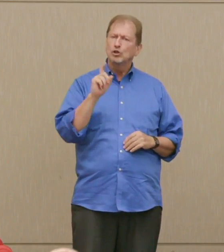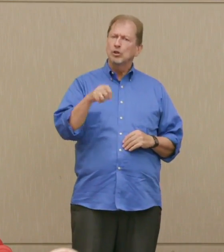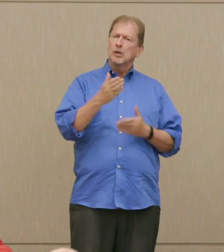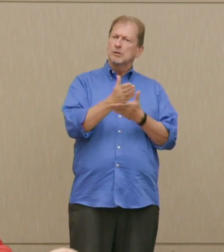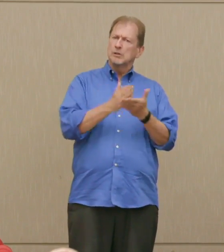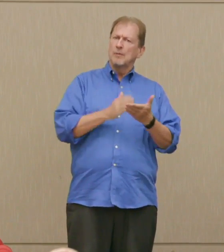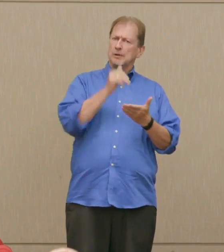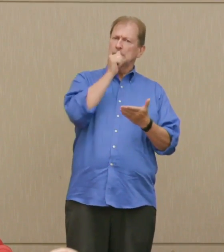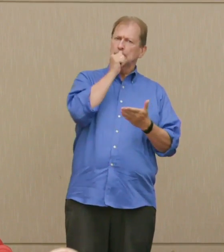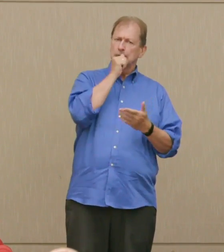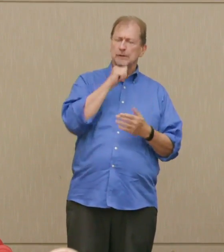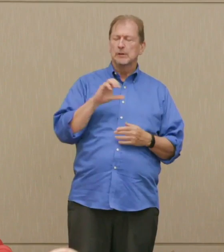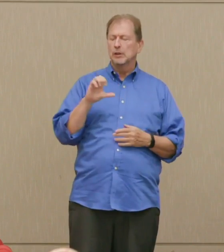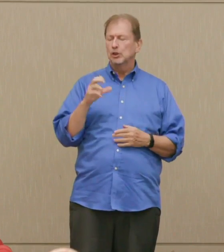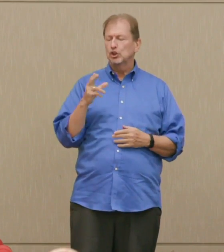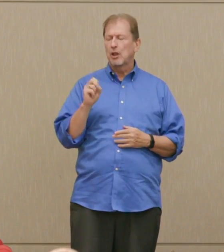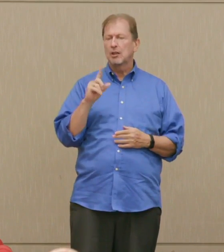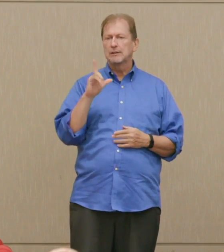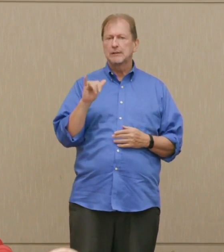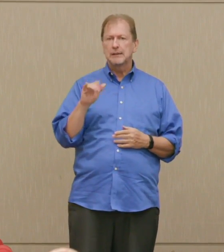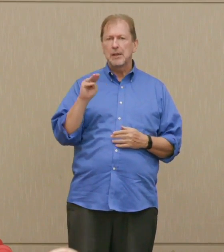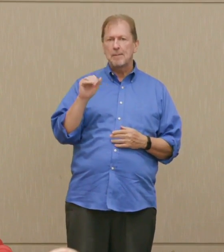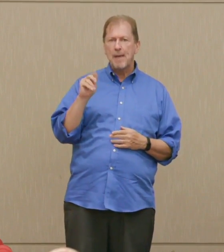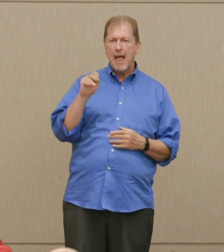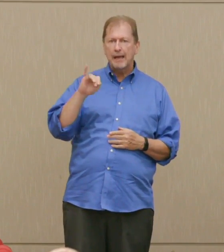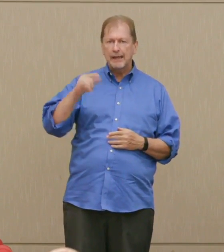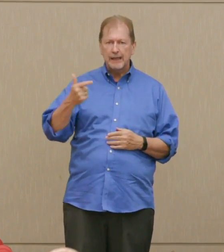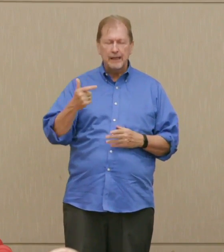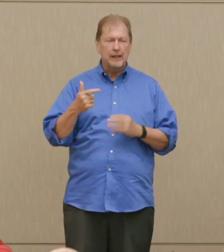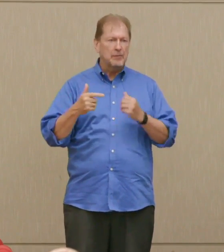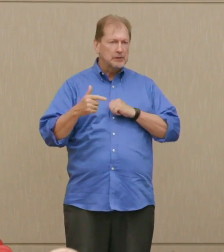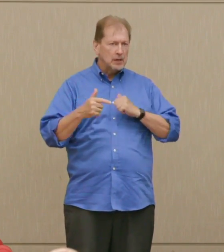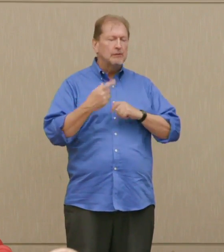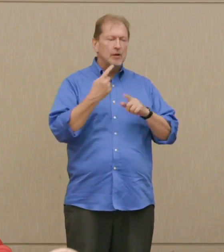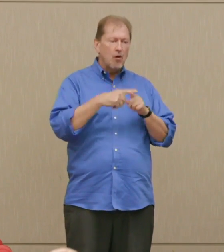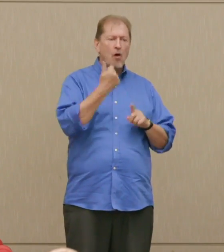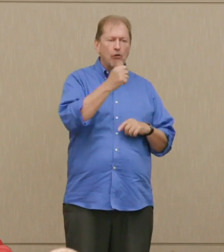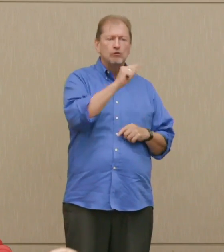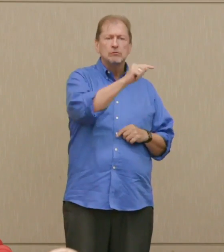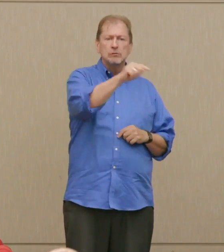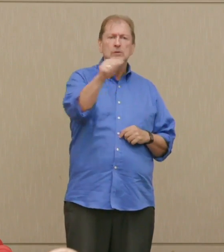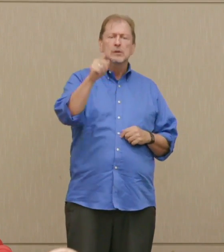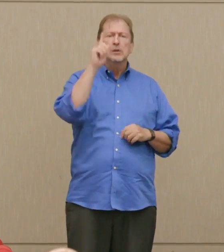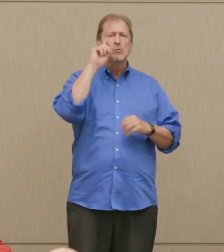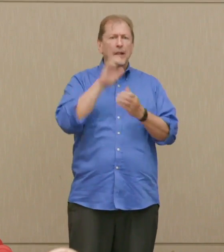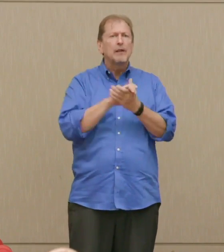Ed Snowden does not believe that. Each of them withheld enormous amounts of material that they thought did not, that they